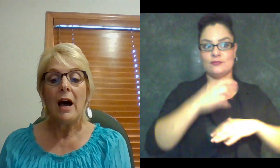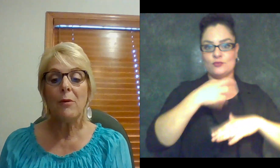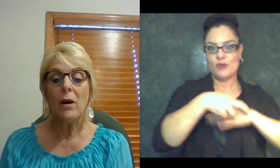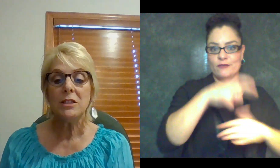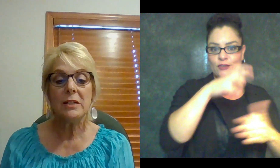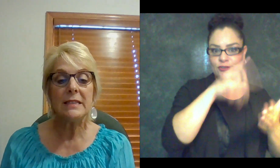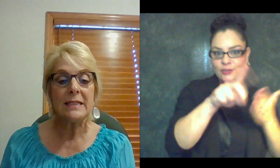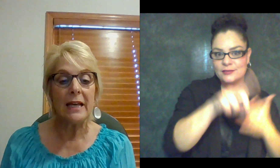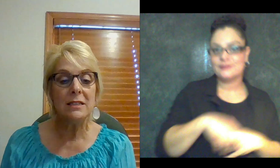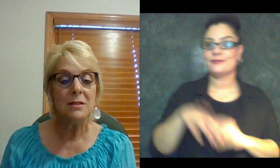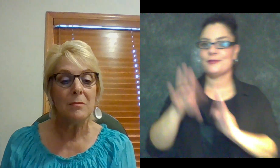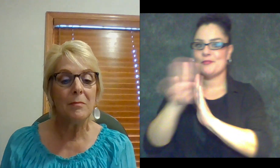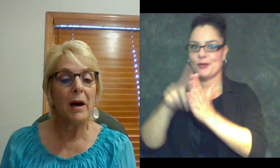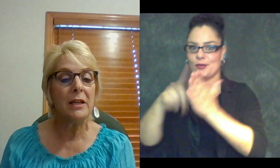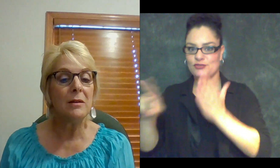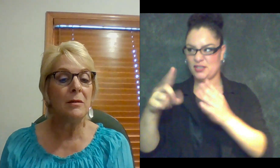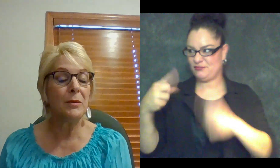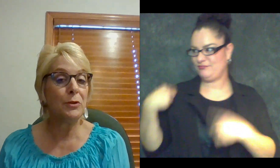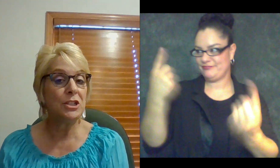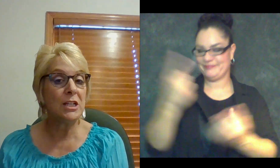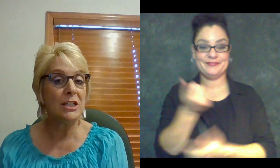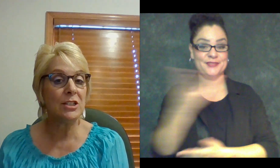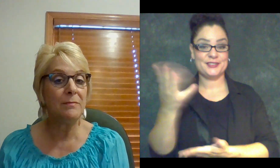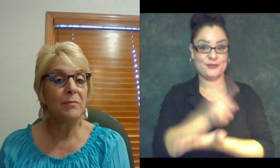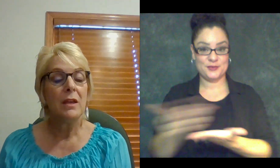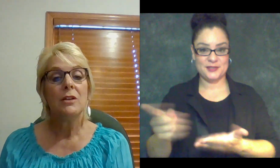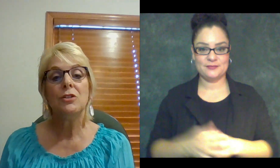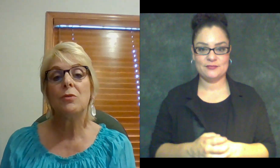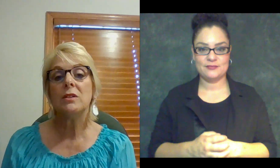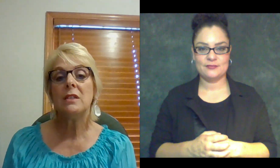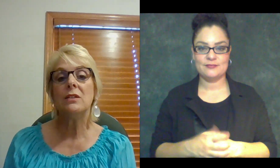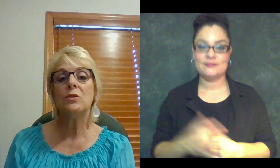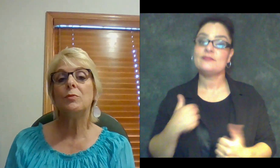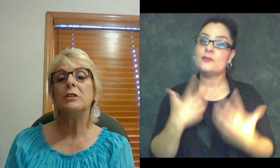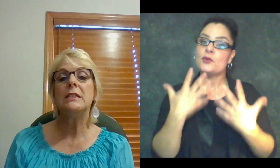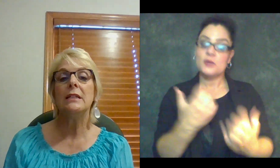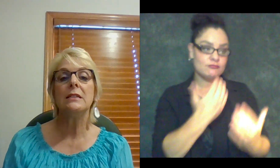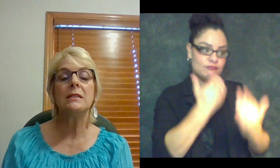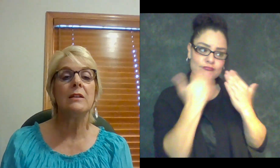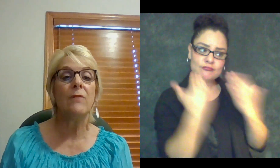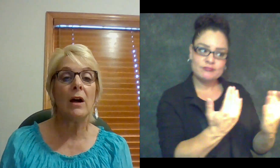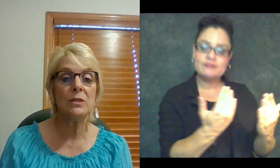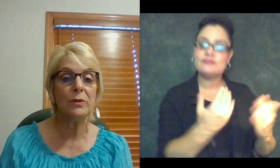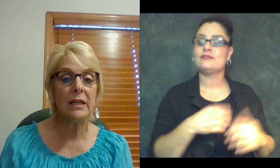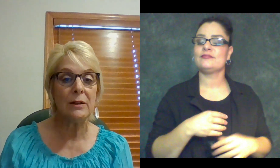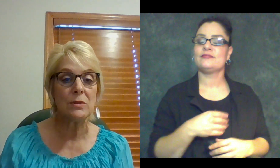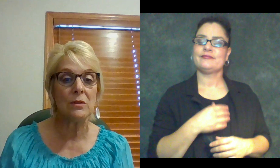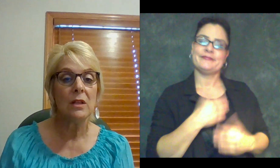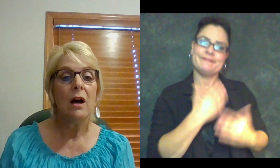I want to extend my appreciation to our State Superintendent’s Advisory Council on